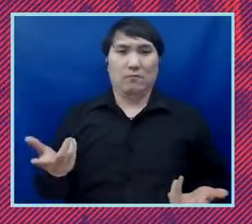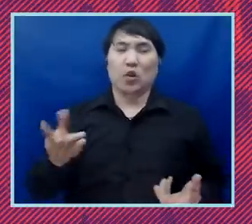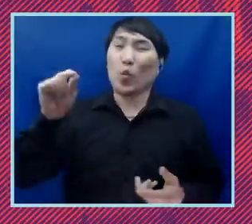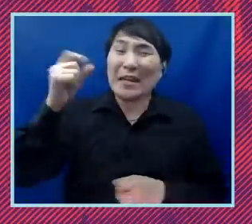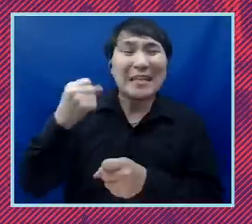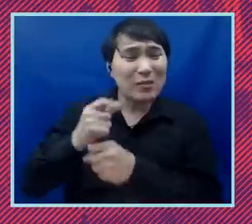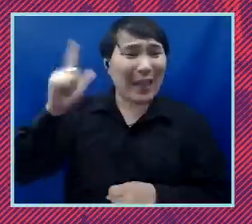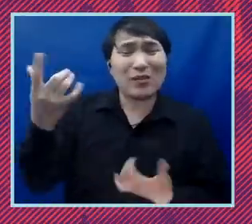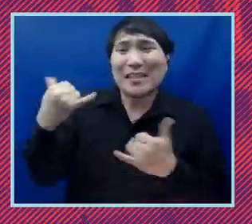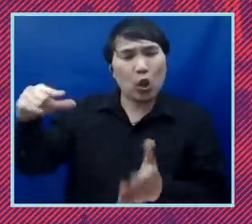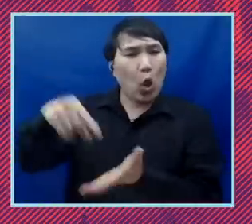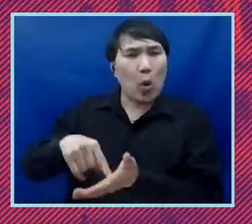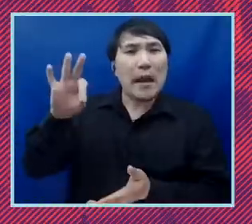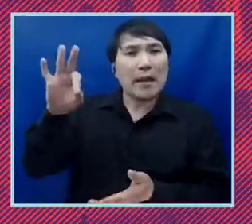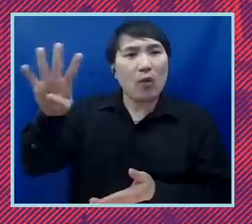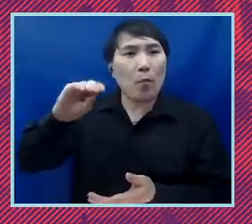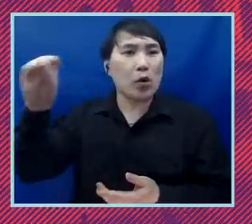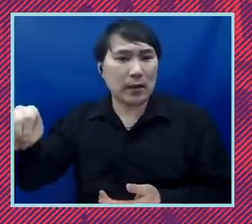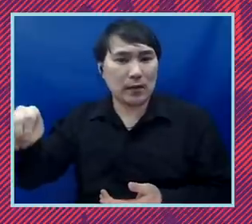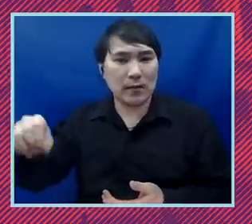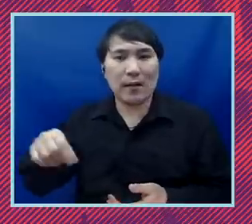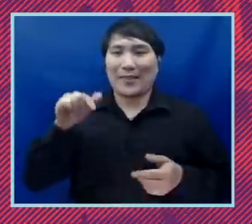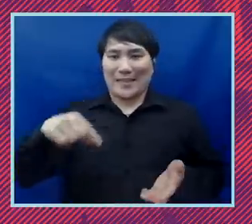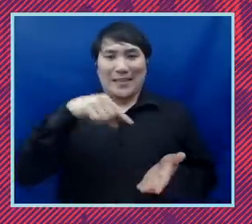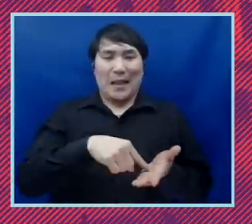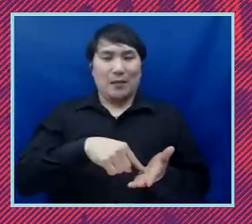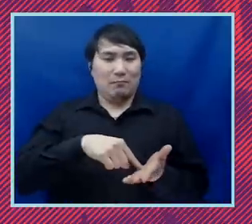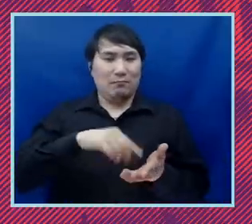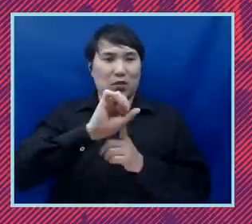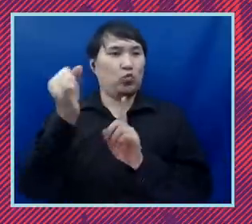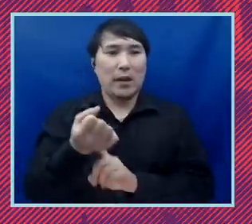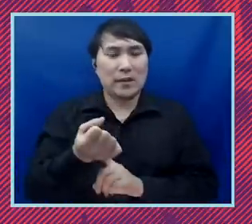of this crisis is nothing that one person can get from under just by hard work and ingenuity